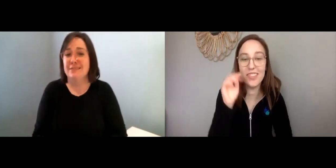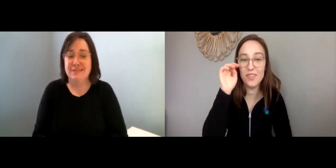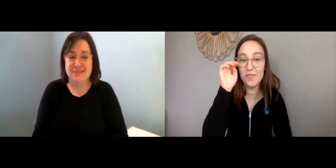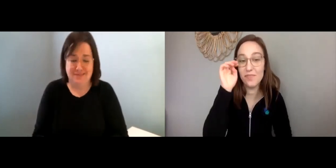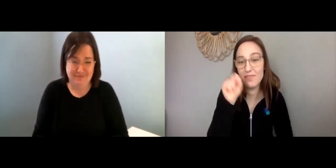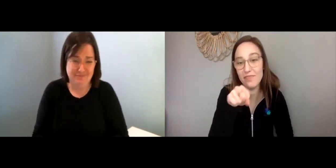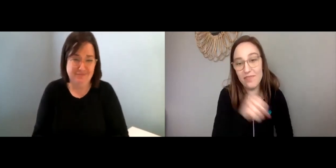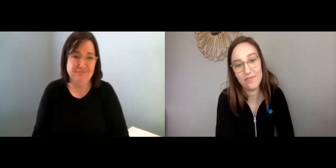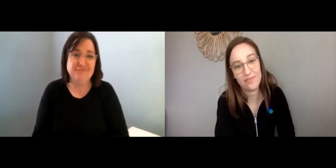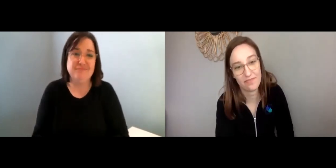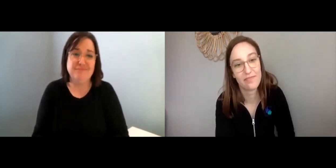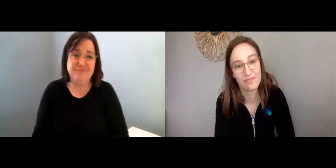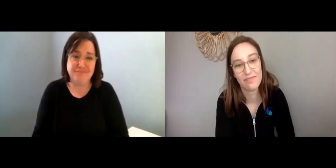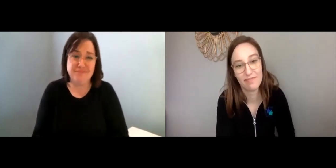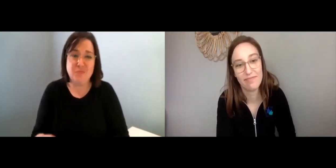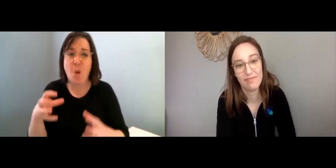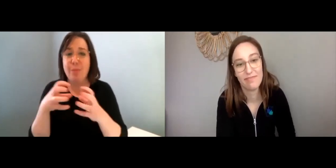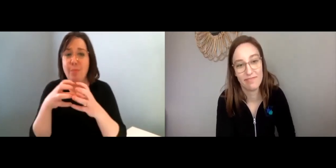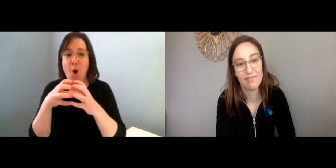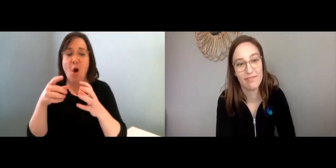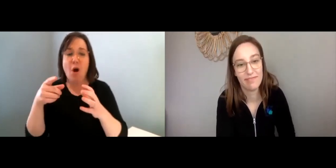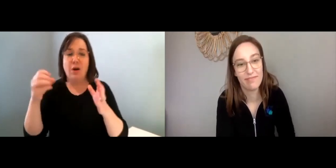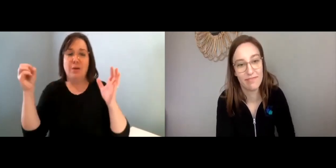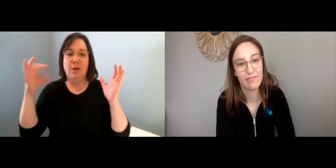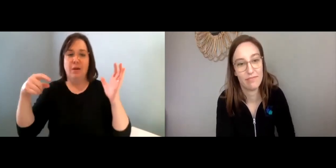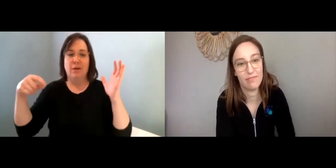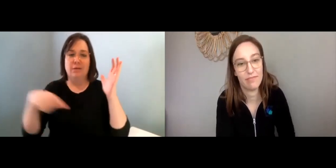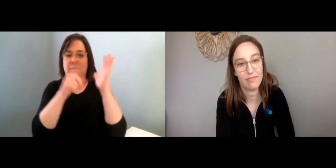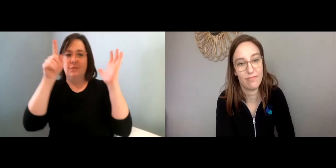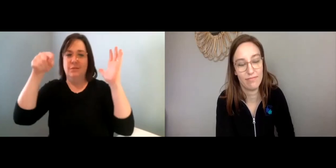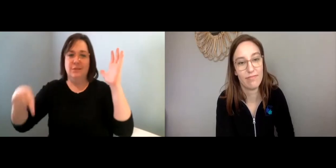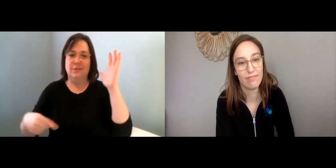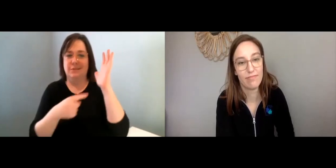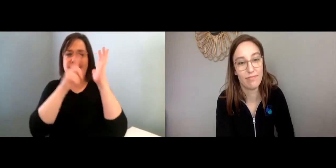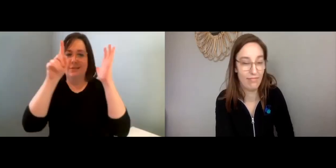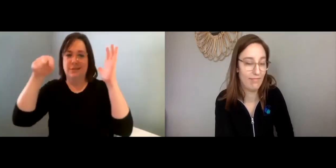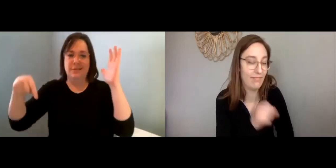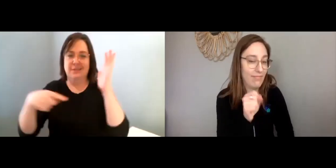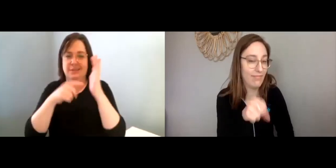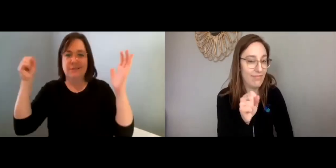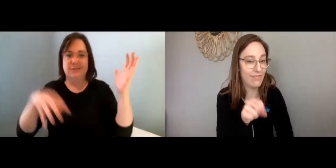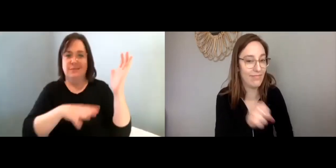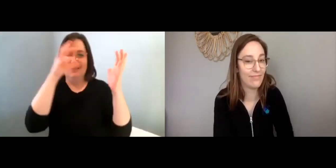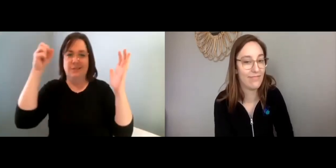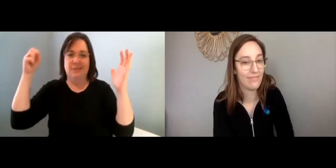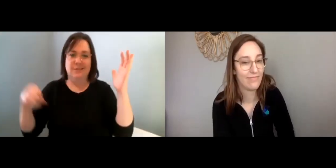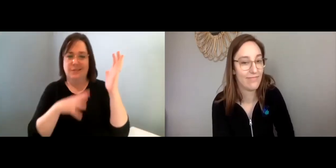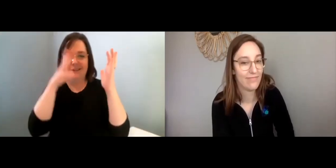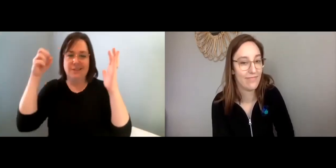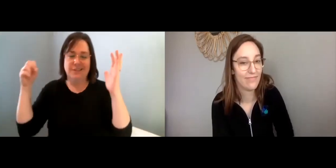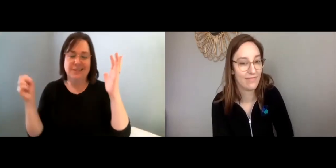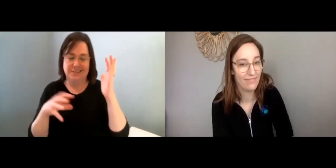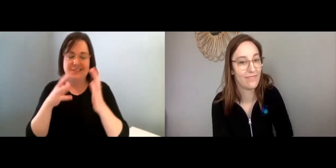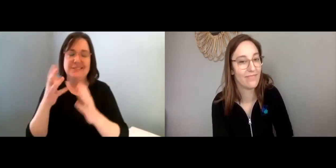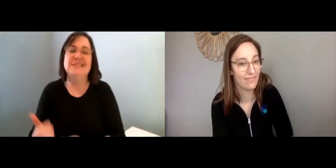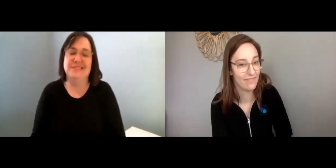Maggie: Right. That’s a good one, too. Lisa: Or just take the ball and like bounce it against the wall repeatedly.